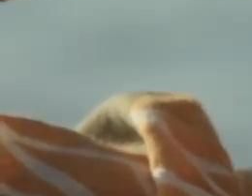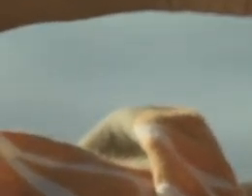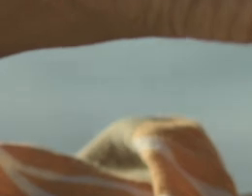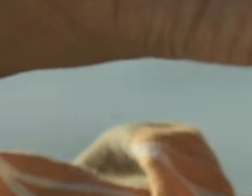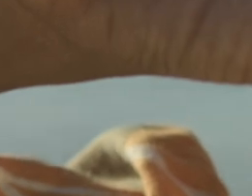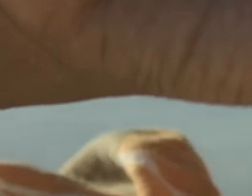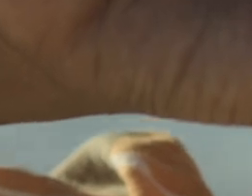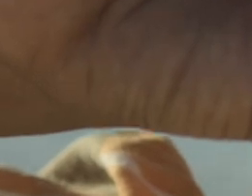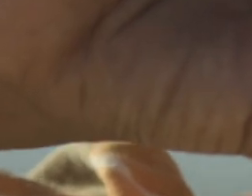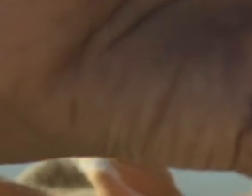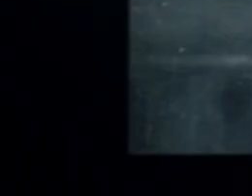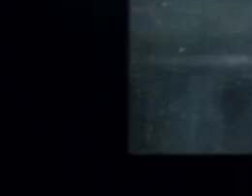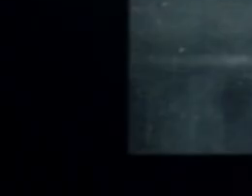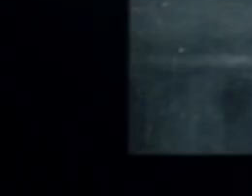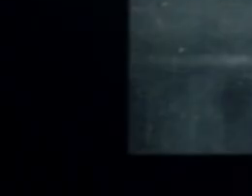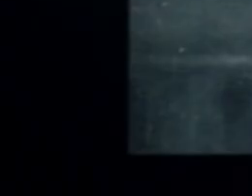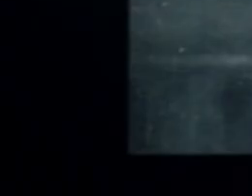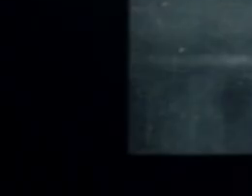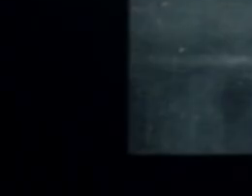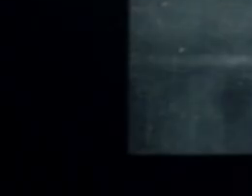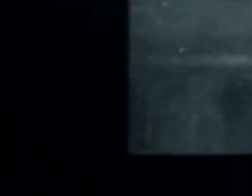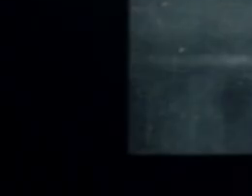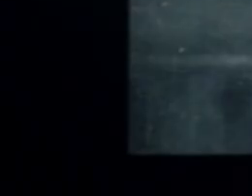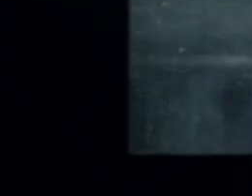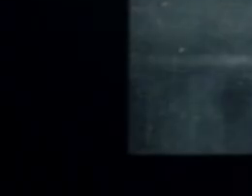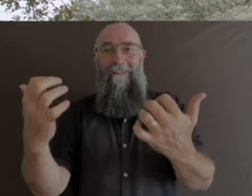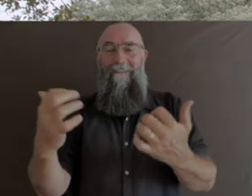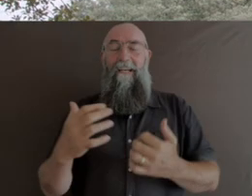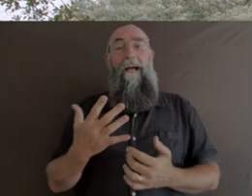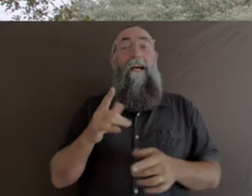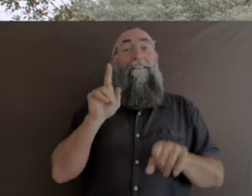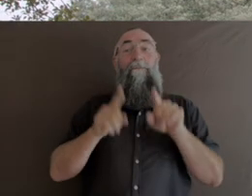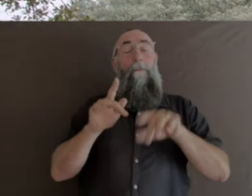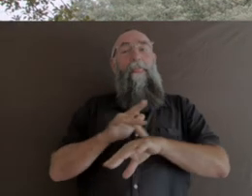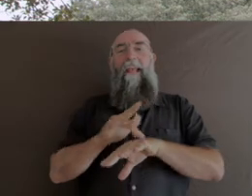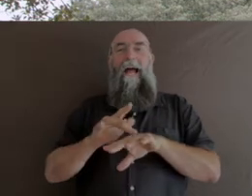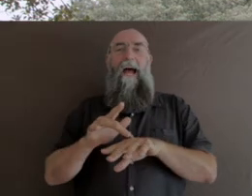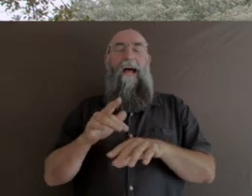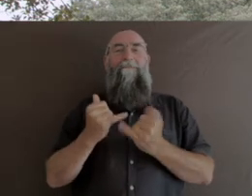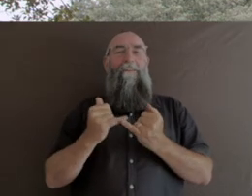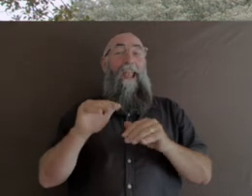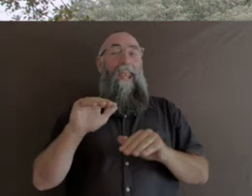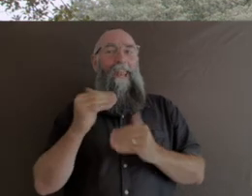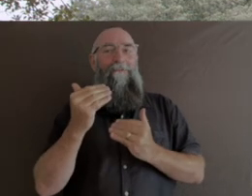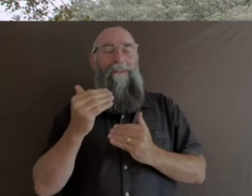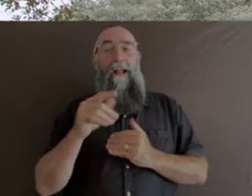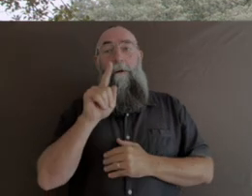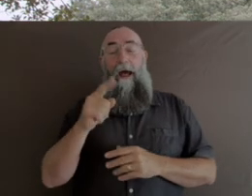which is something that is normally not visible in a theatre. In fact, the edit has become choreography for me.